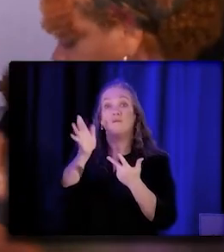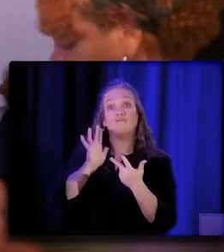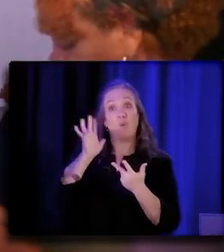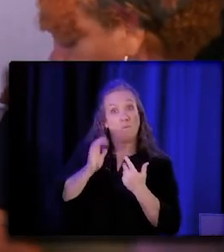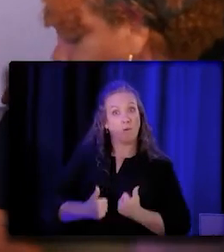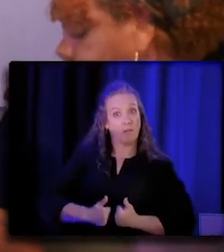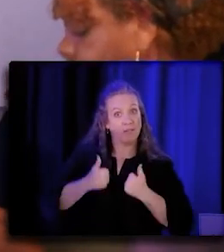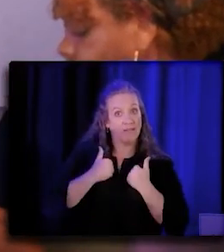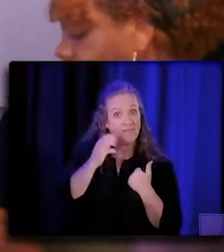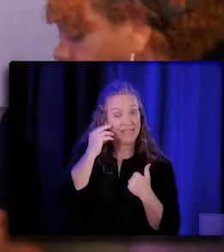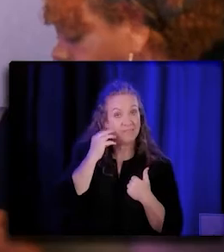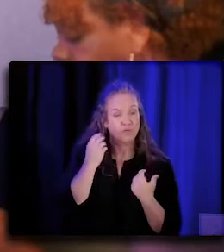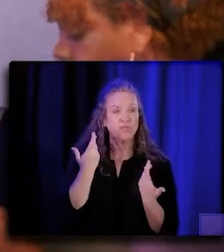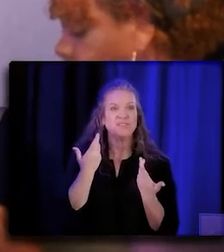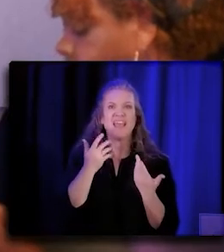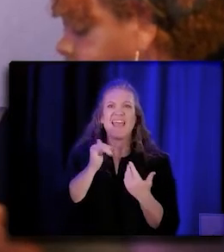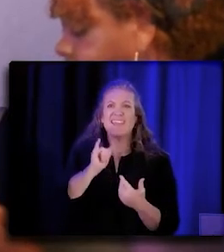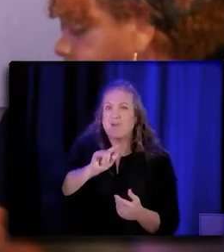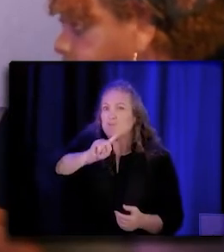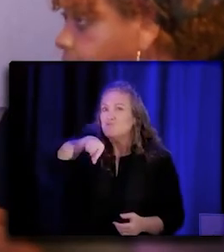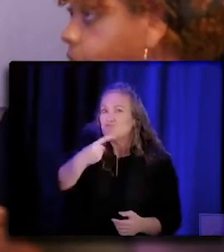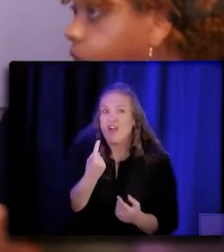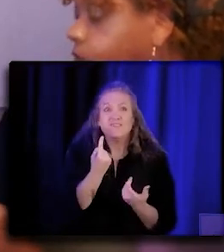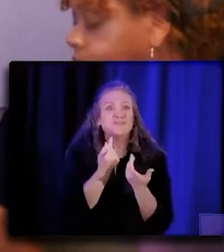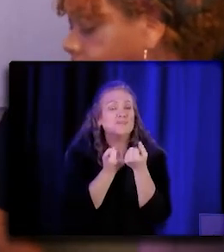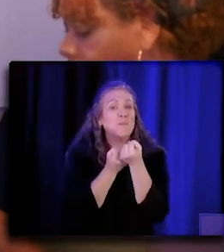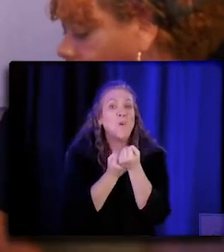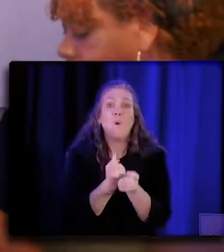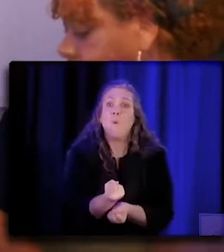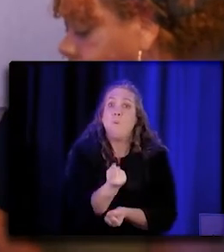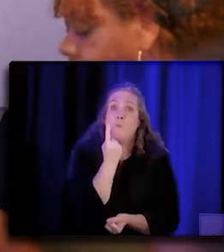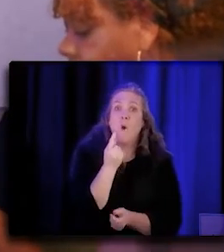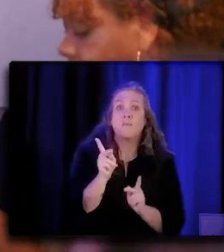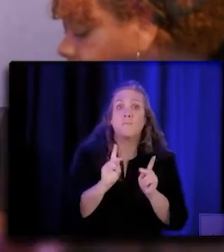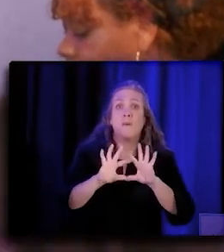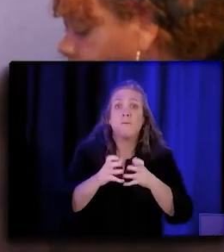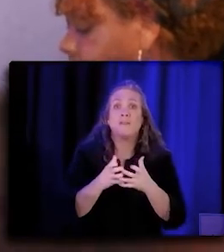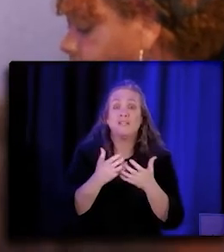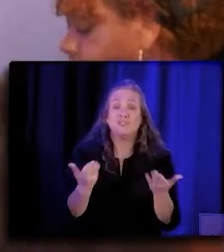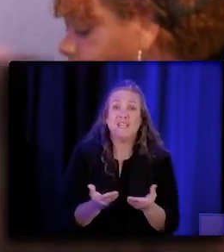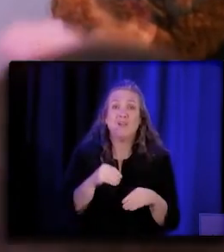And that was just in supporting the one population here in one county.